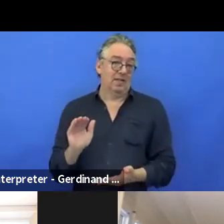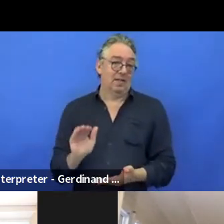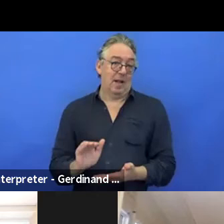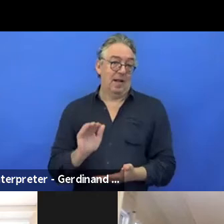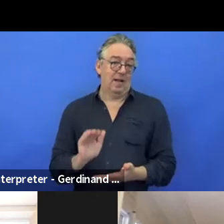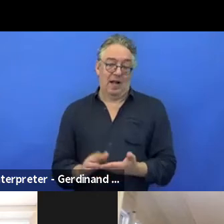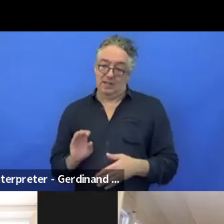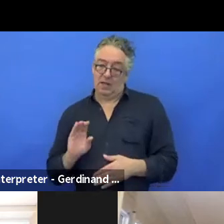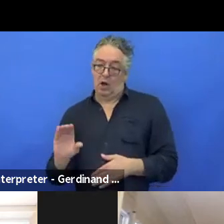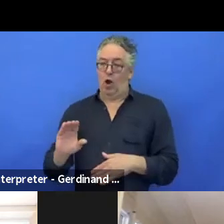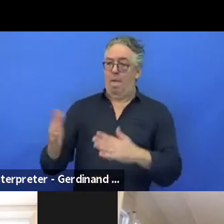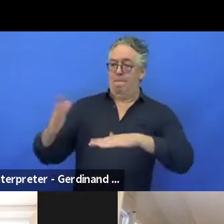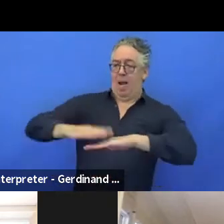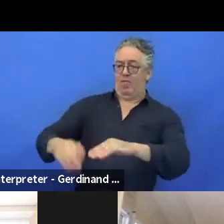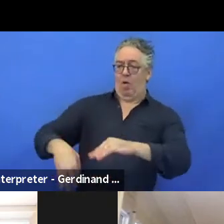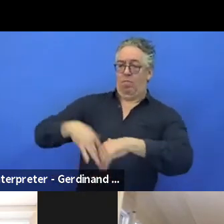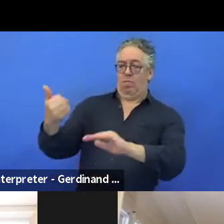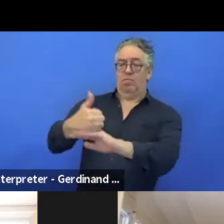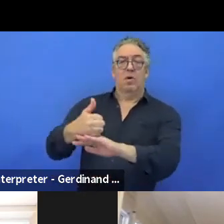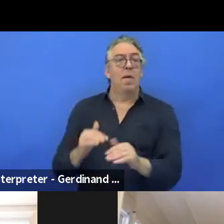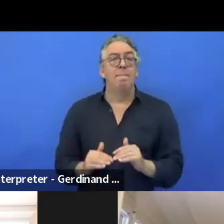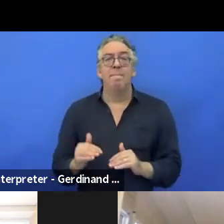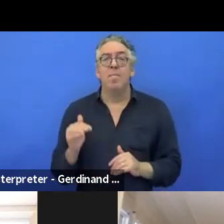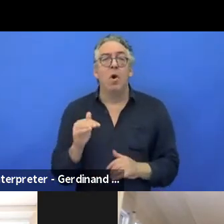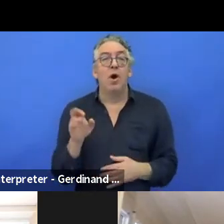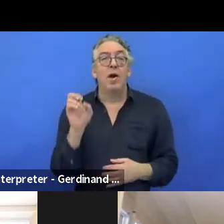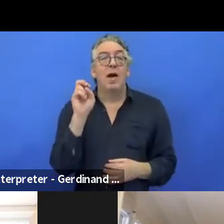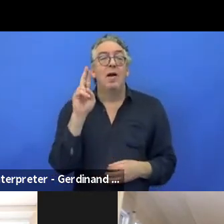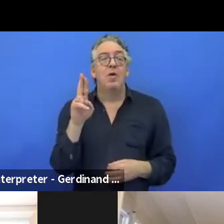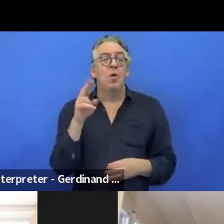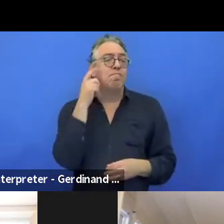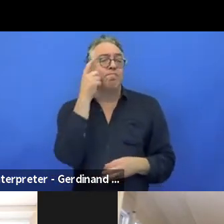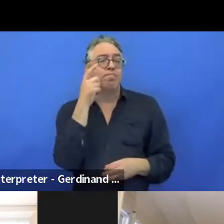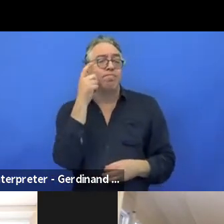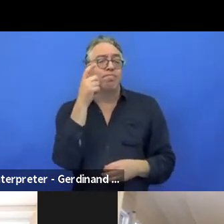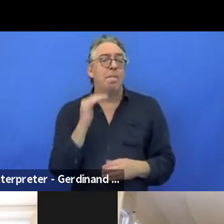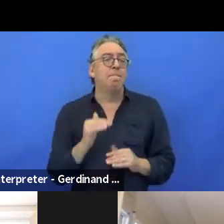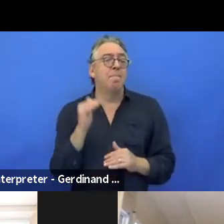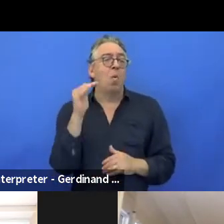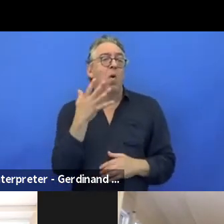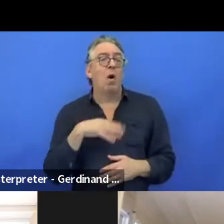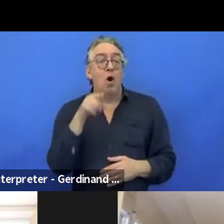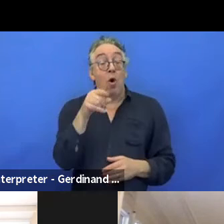but it would ask you, how can you integrate yourself into a platform. So your idea is perfect.